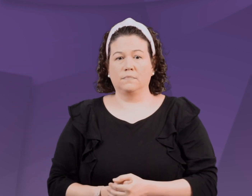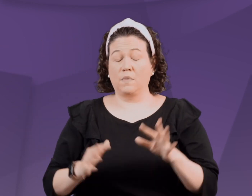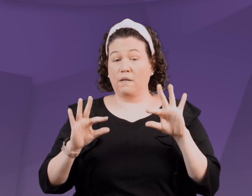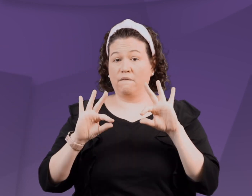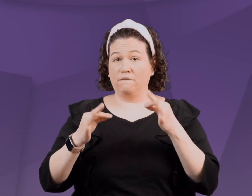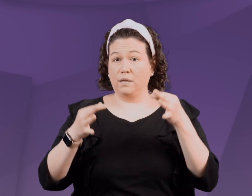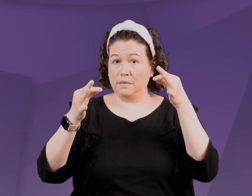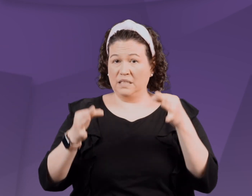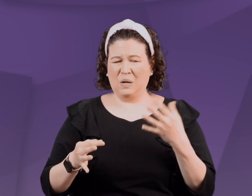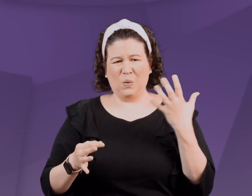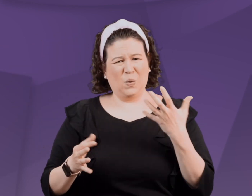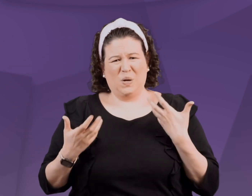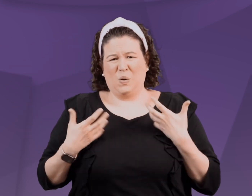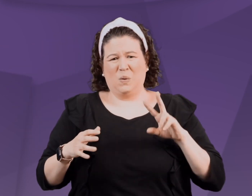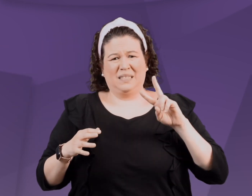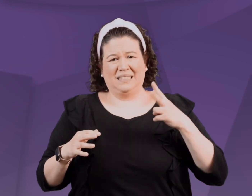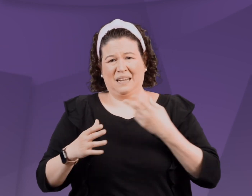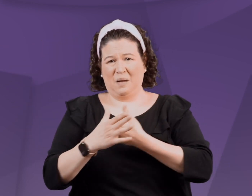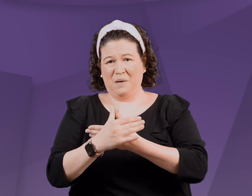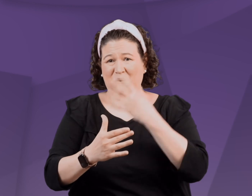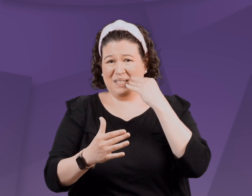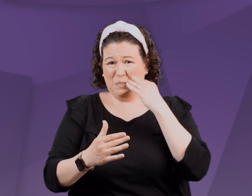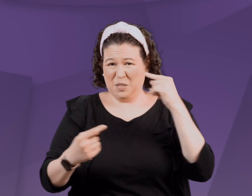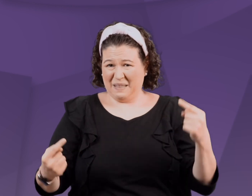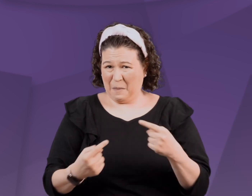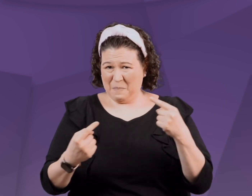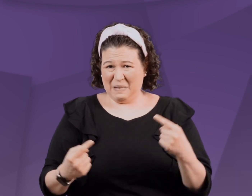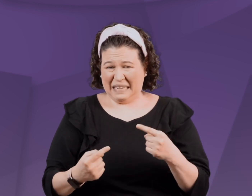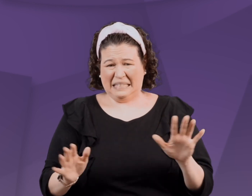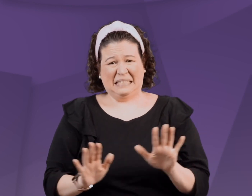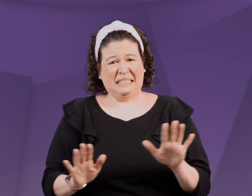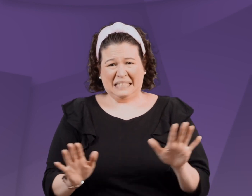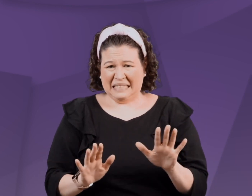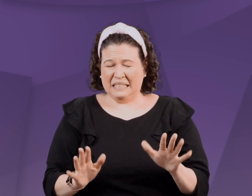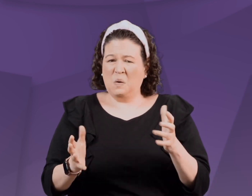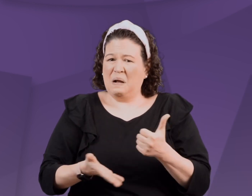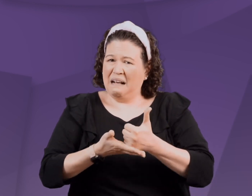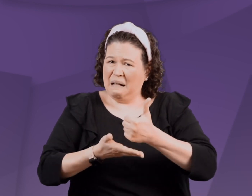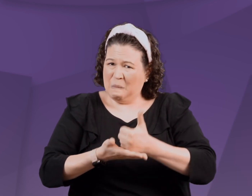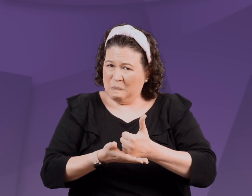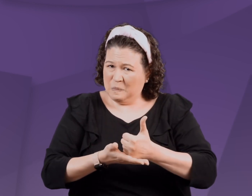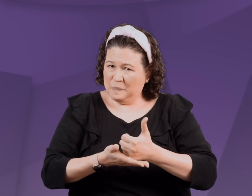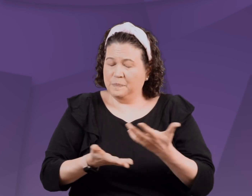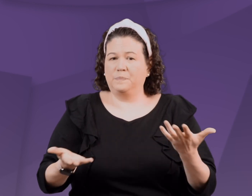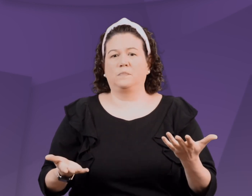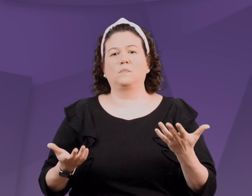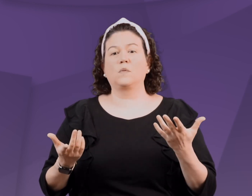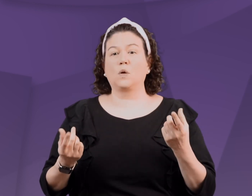The family decided to help the second butterfly so that it would not have to go through such an excruciating ordeal.